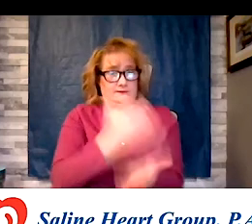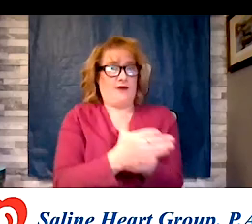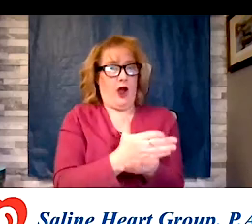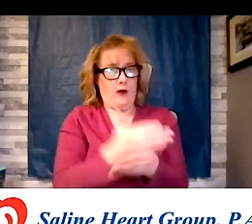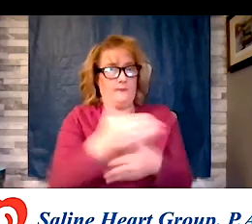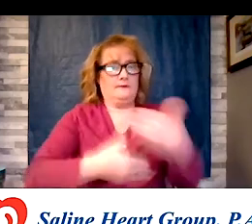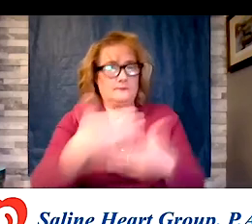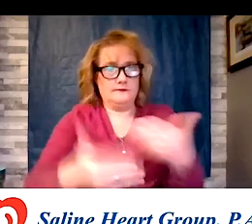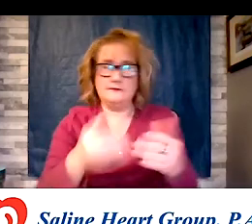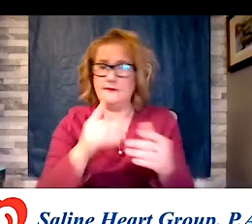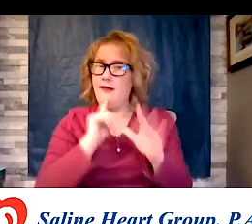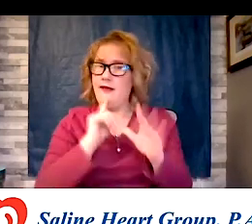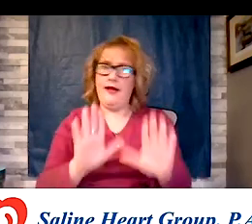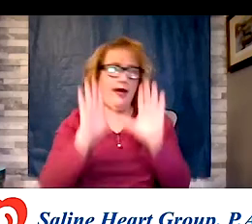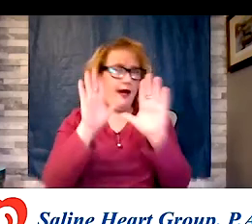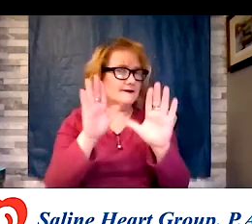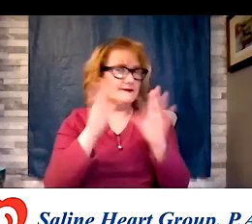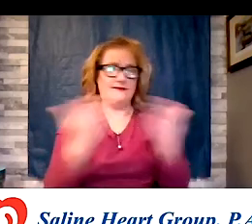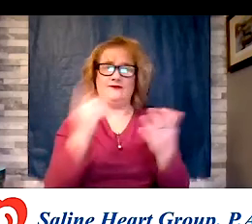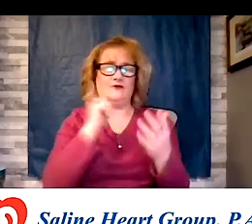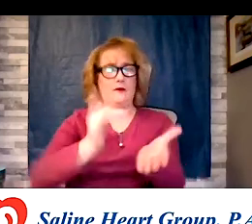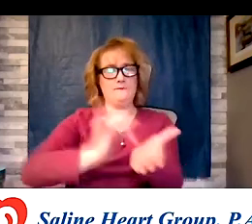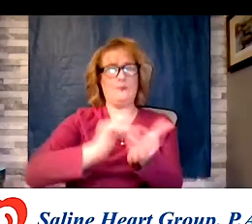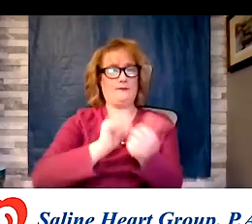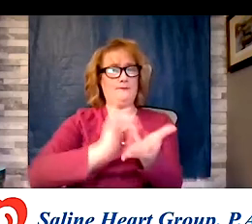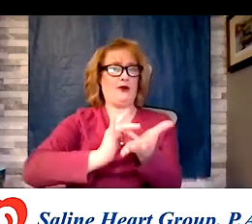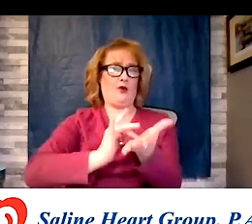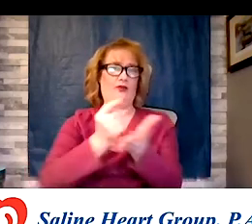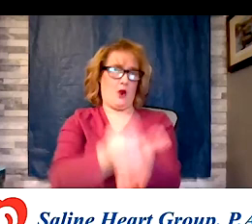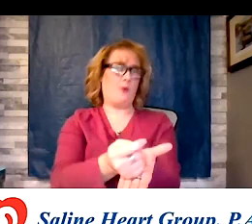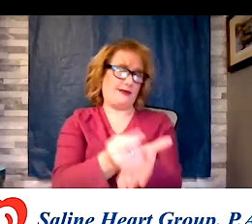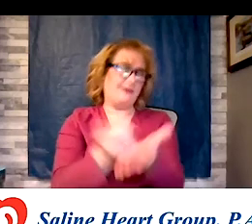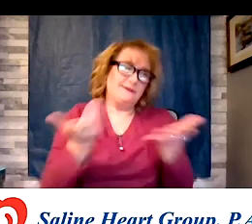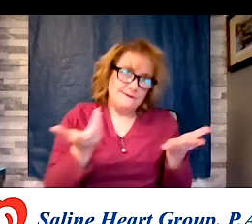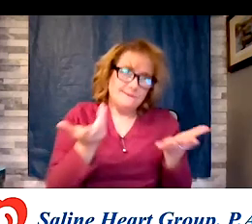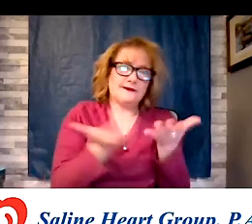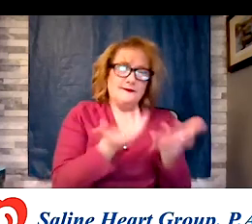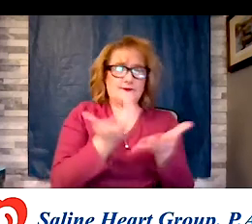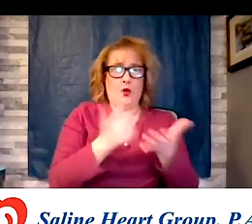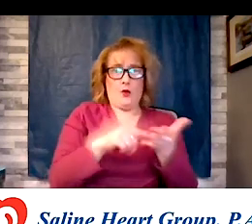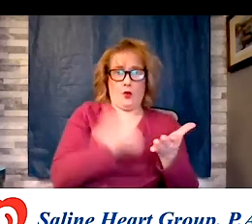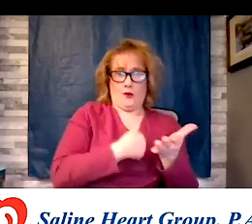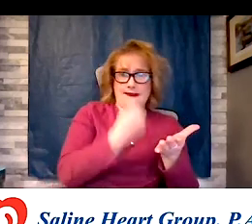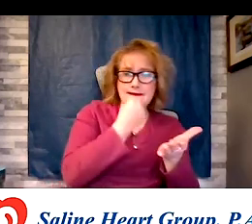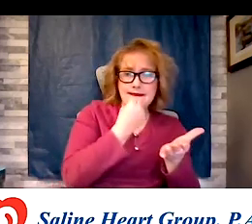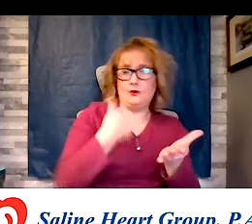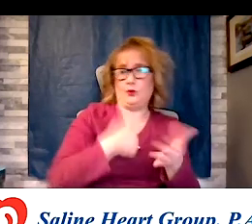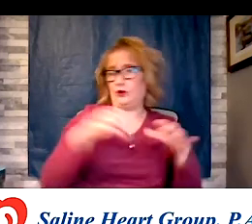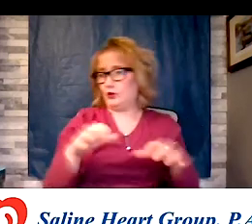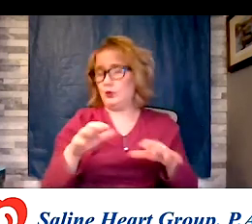therapy. So that yes, what we eat and what we do and how we live has a tremendous impact on